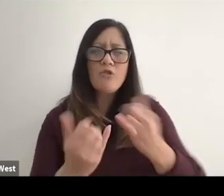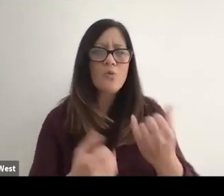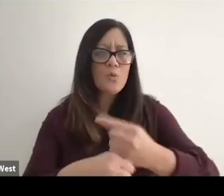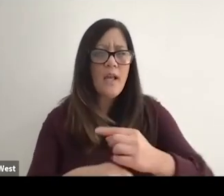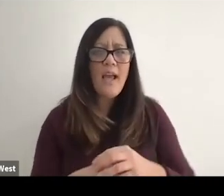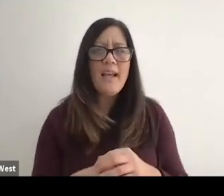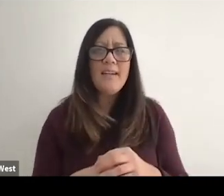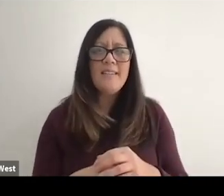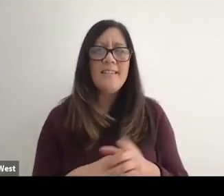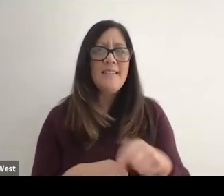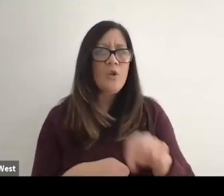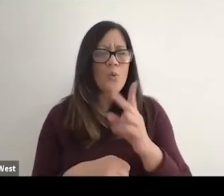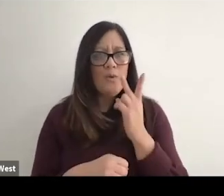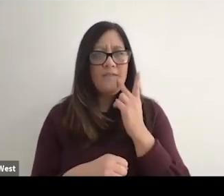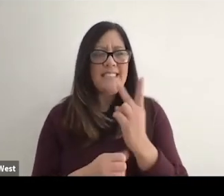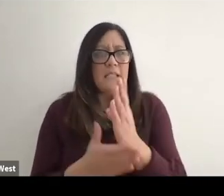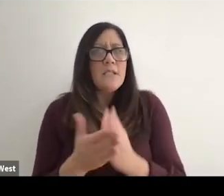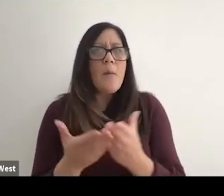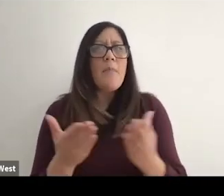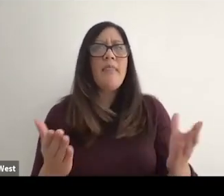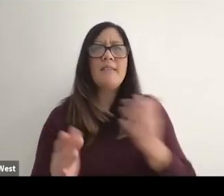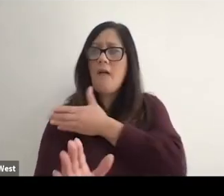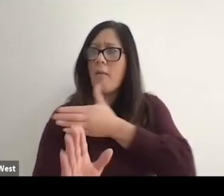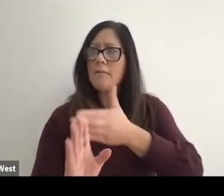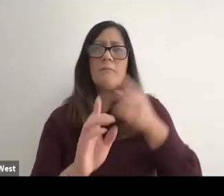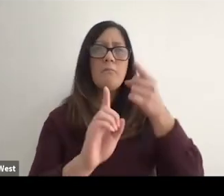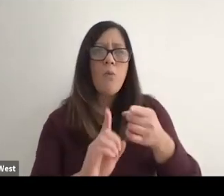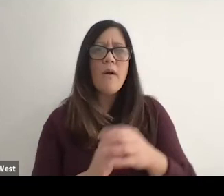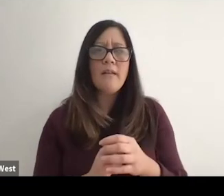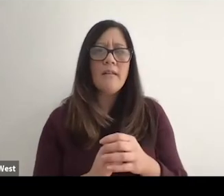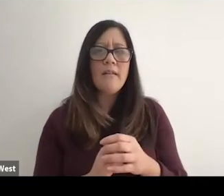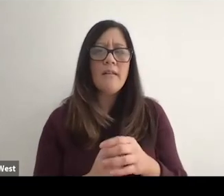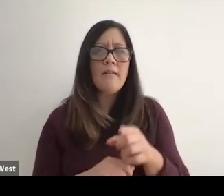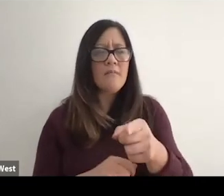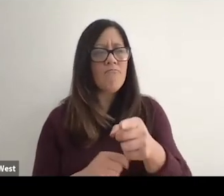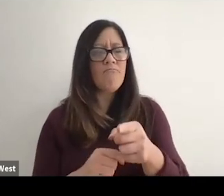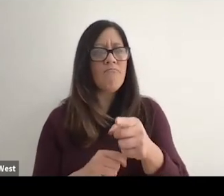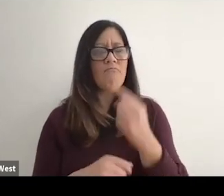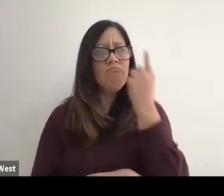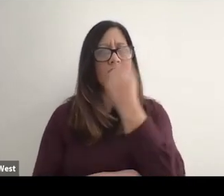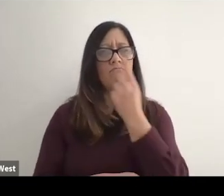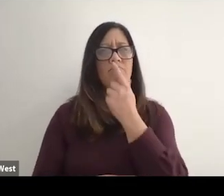into this conversation today, you have seen some things up to this point that probably got you going.